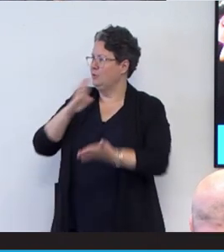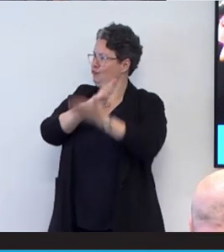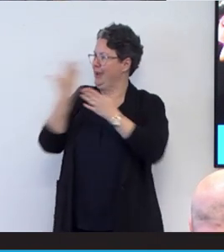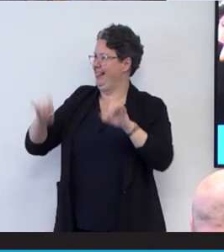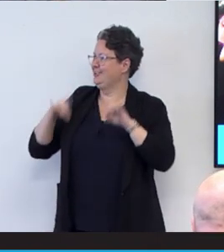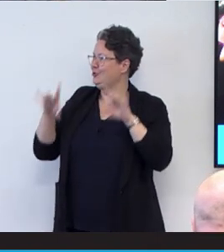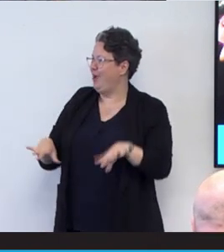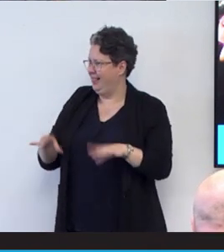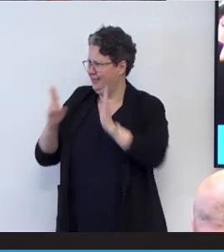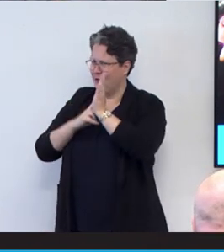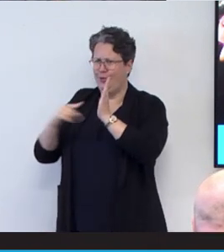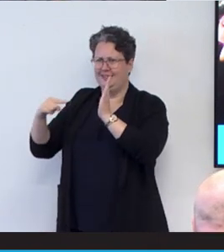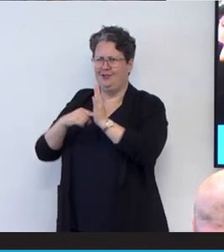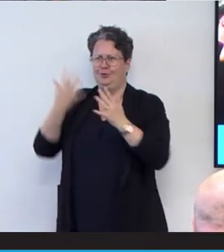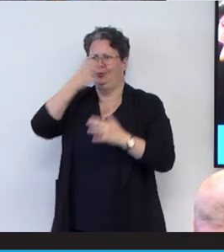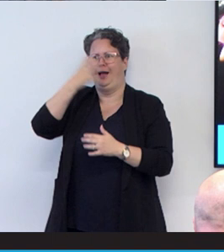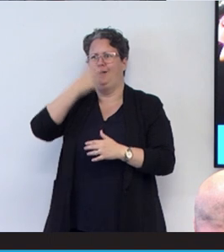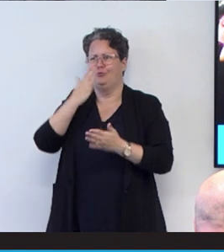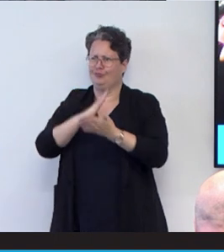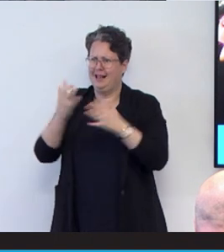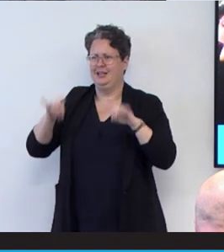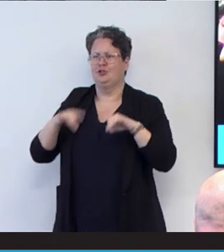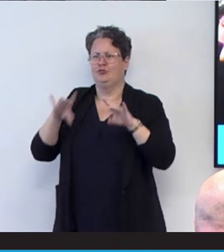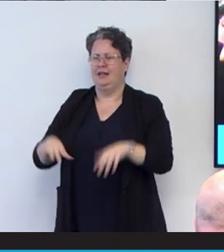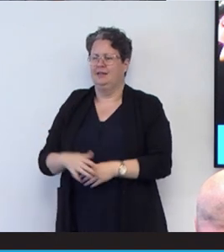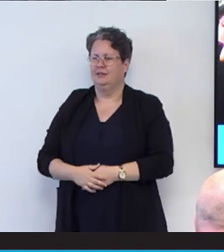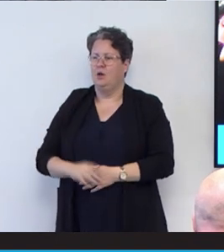in the Northern Territory because it's what you actually imagine Australia to